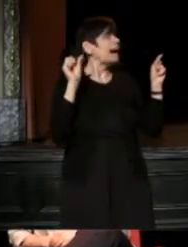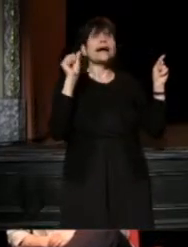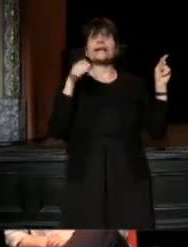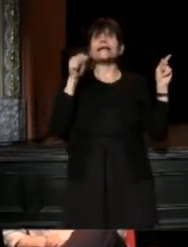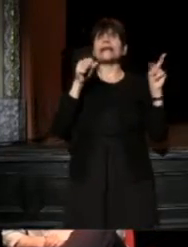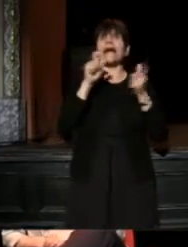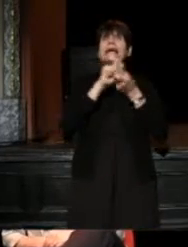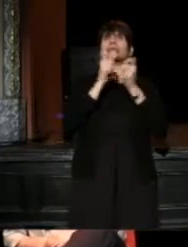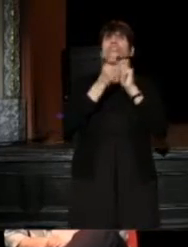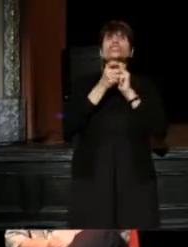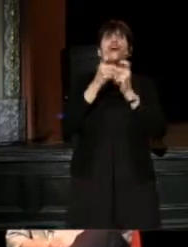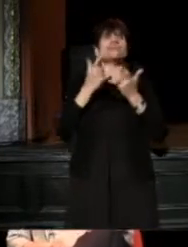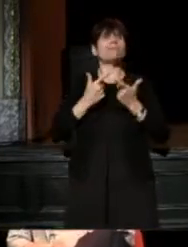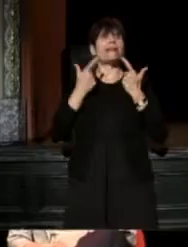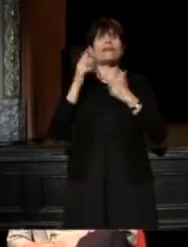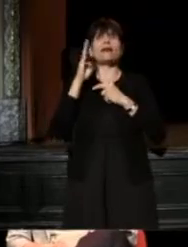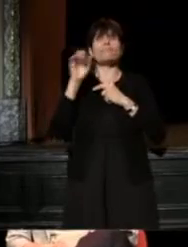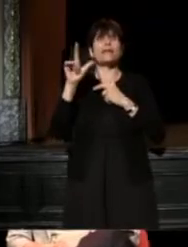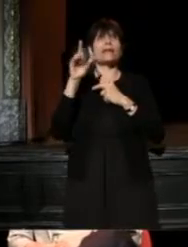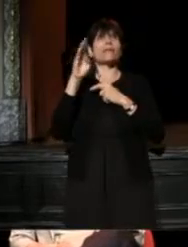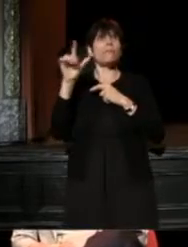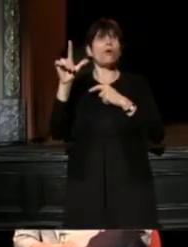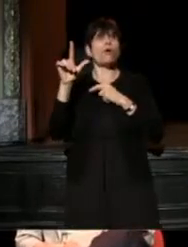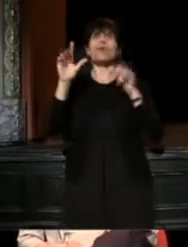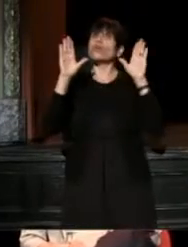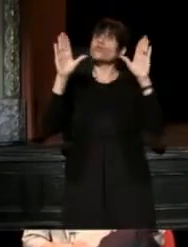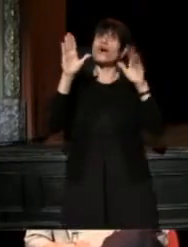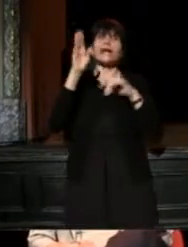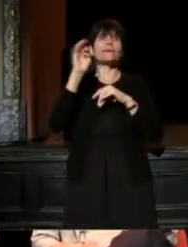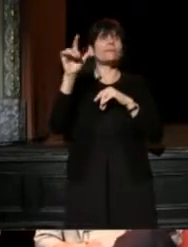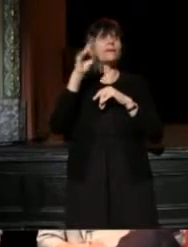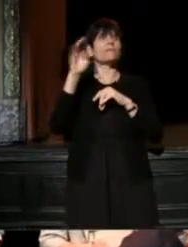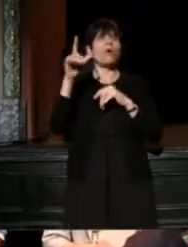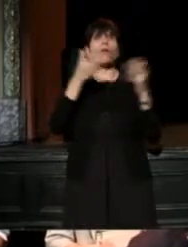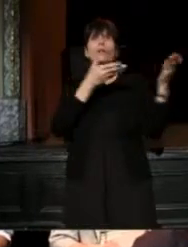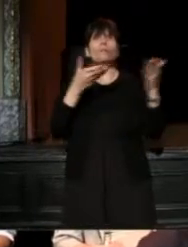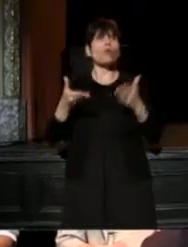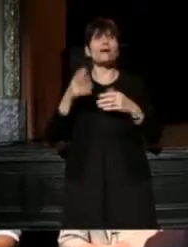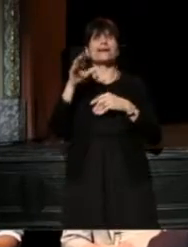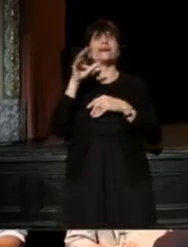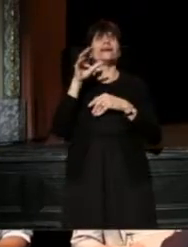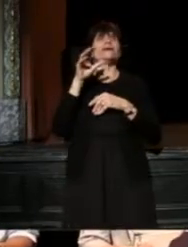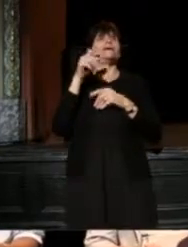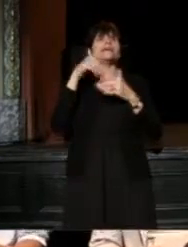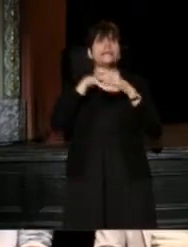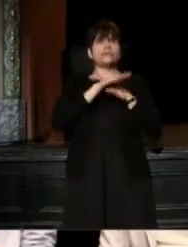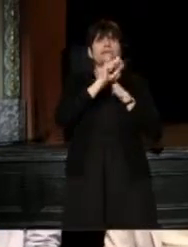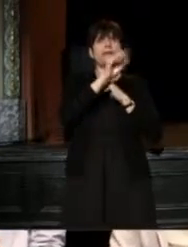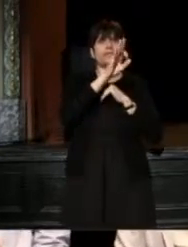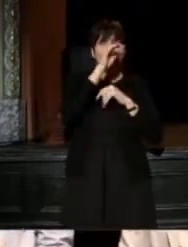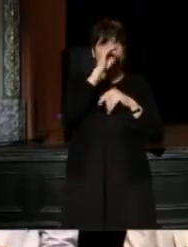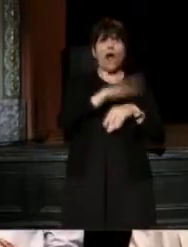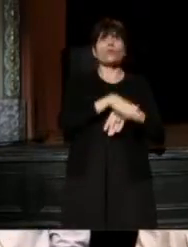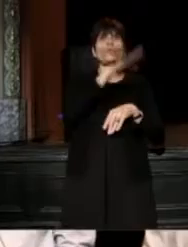In the late 60s, the great Bill Ball brought his company ACT at San Francisco, where I grew up.